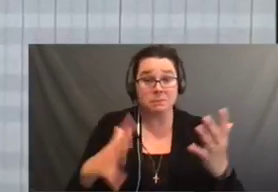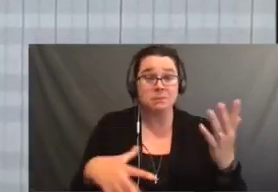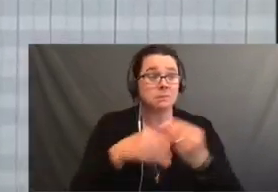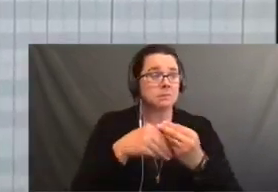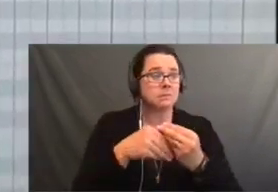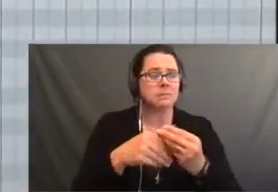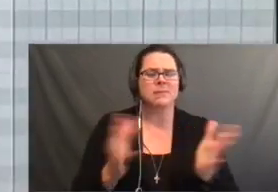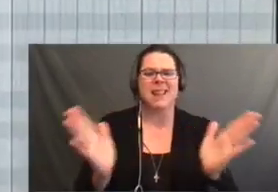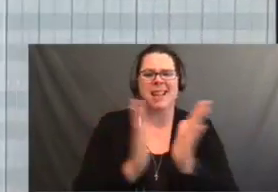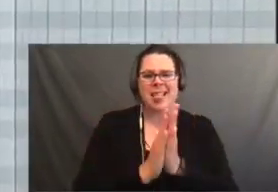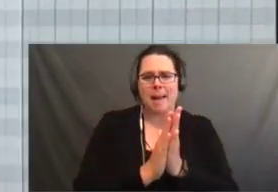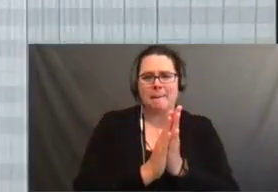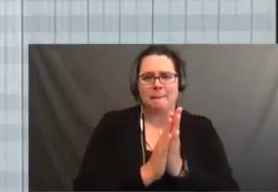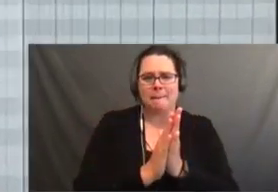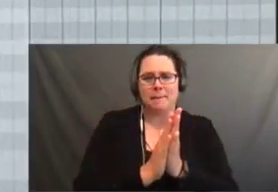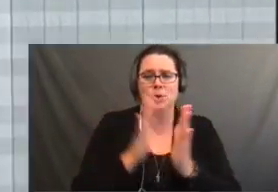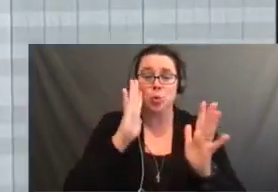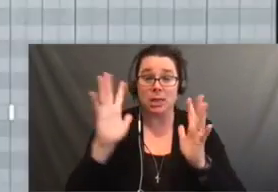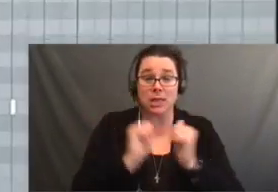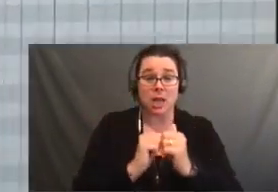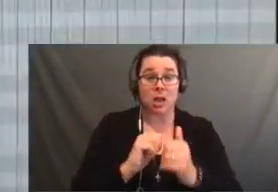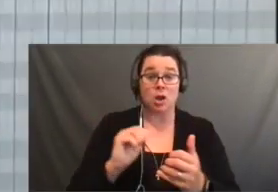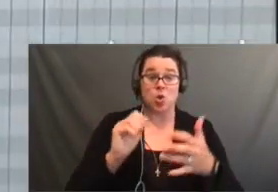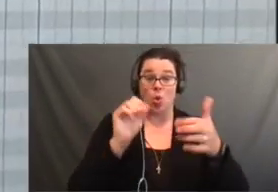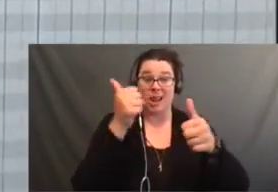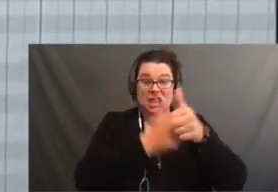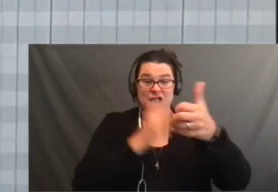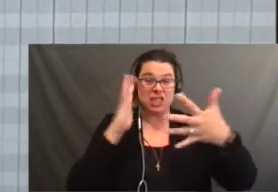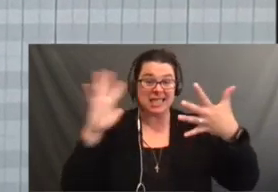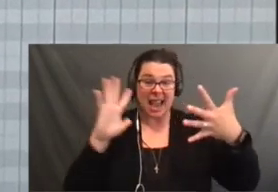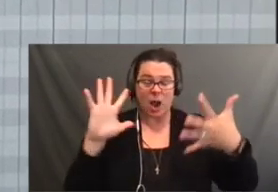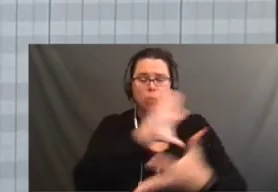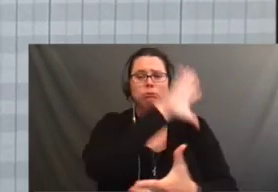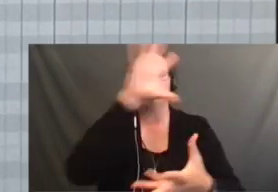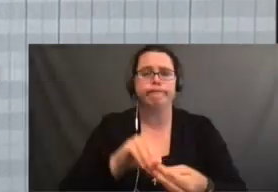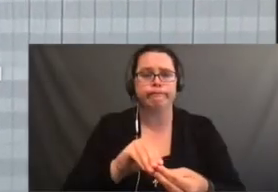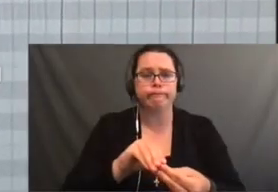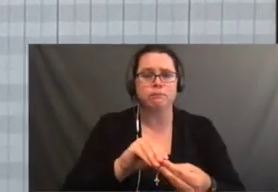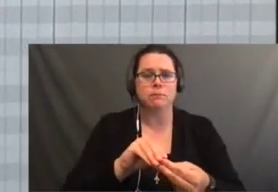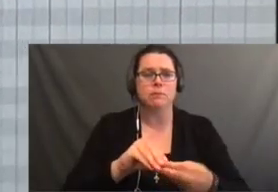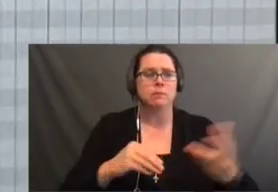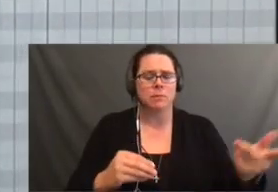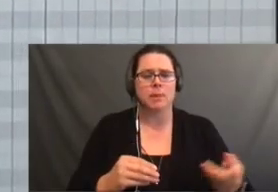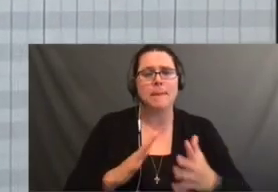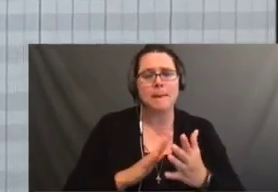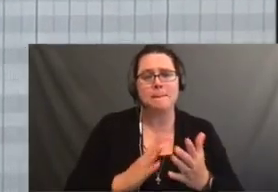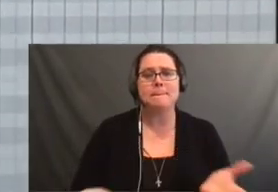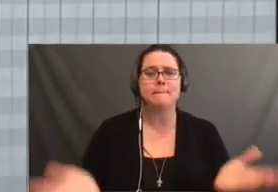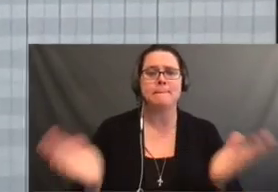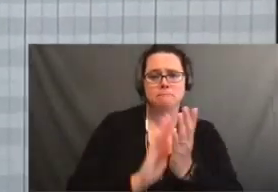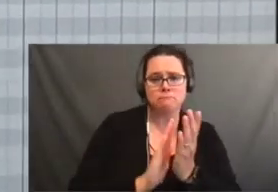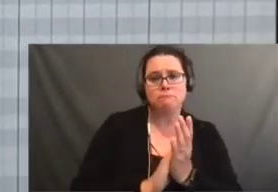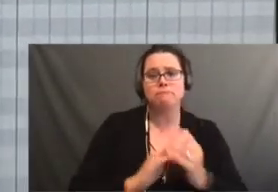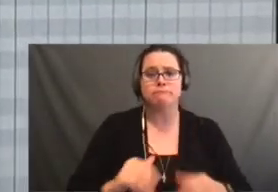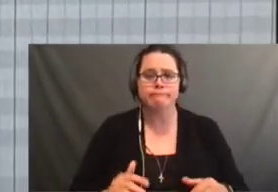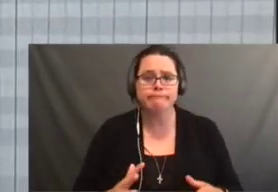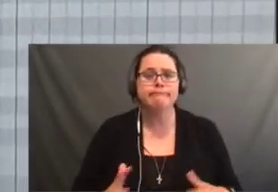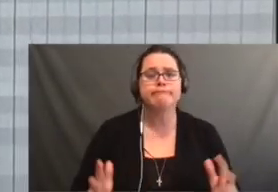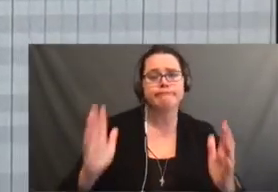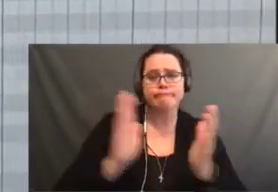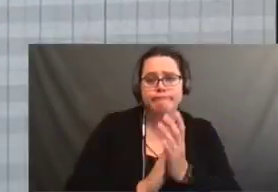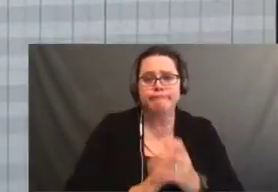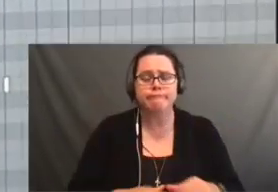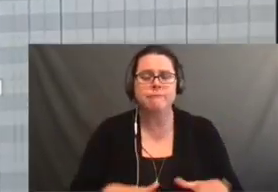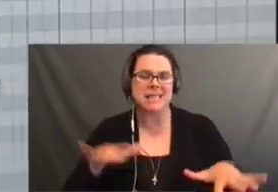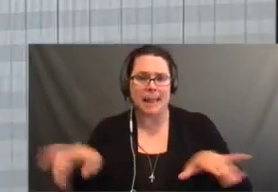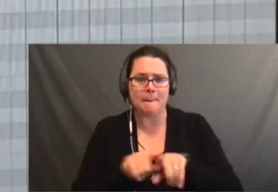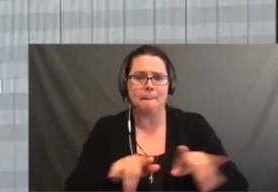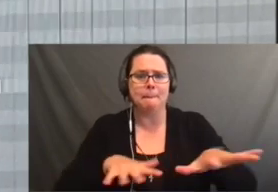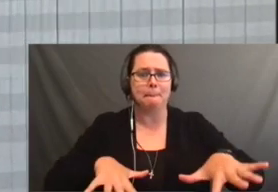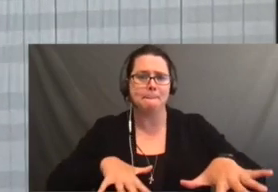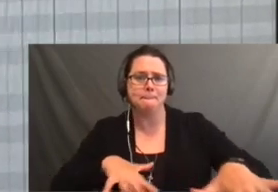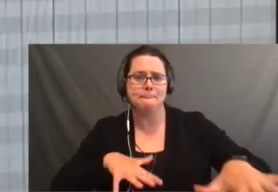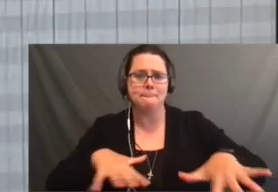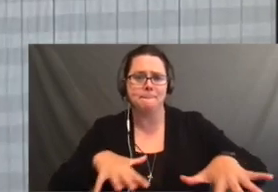So that way nobody is caught off guard. So Tyler's going to go first.